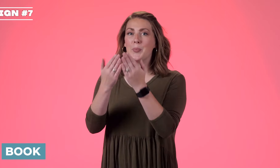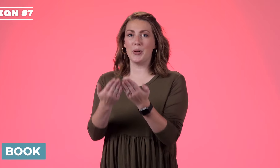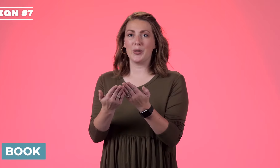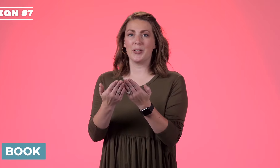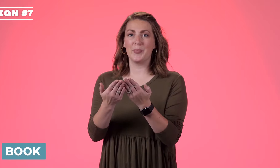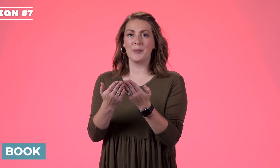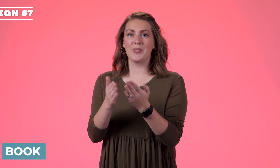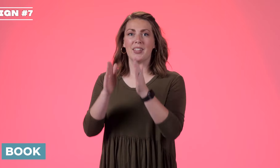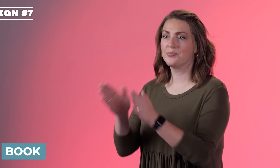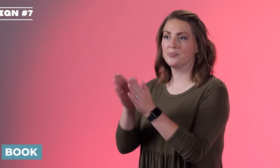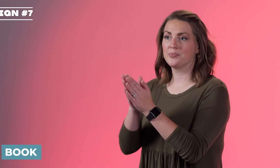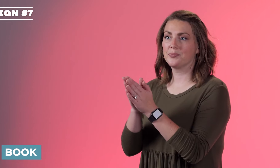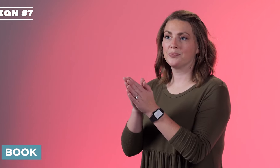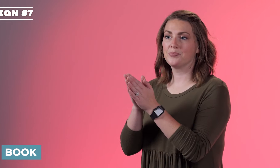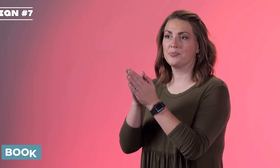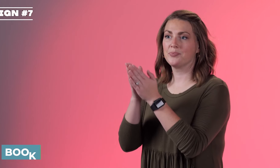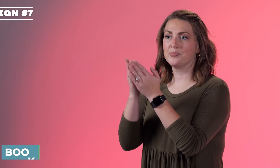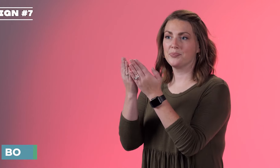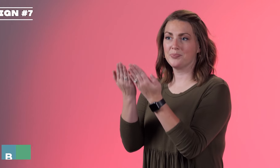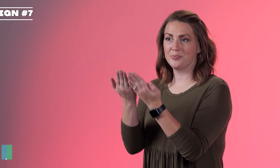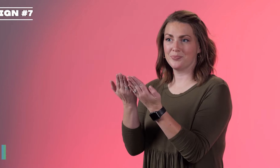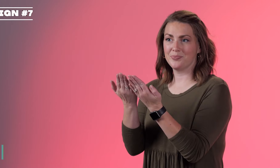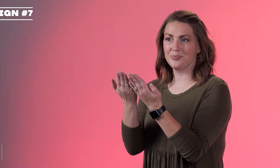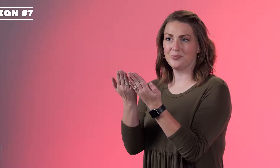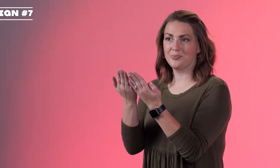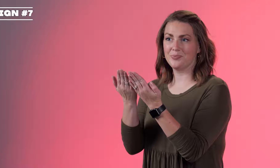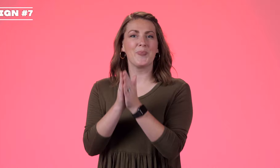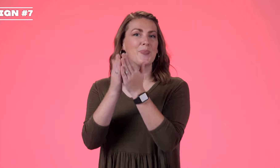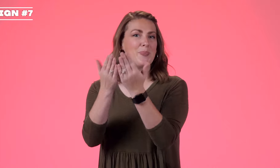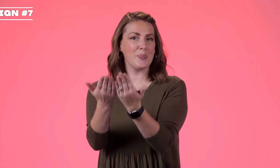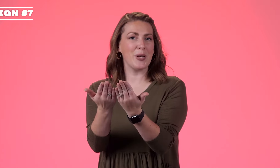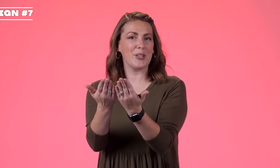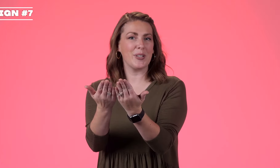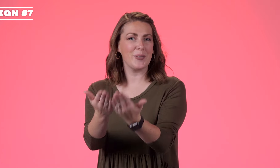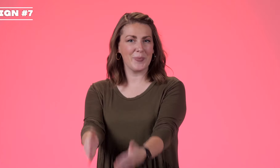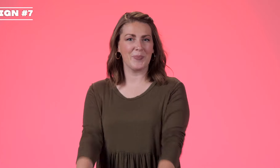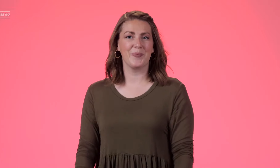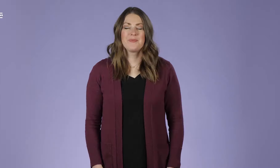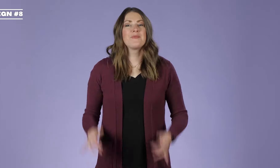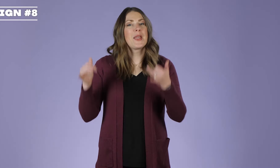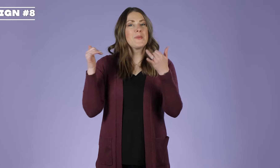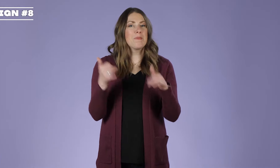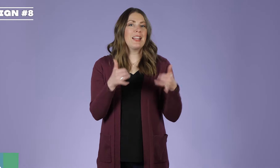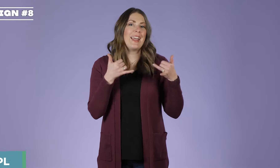'book', it's just like you're opening up the book, 'book'. 'Play',